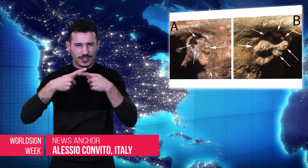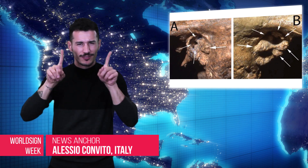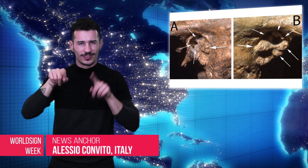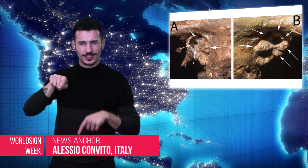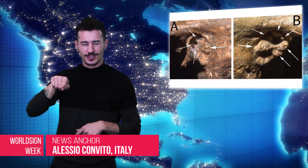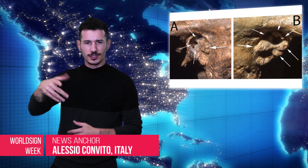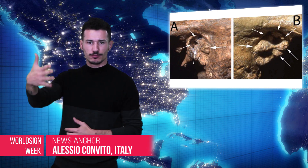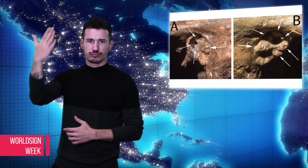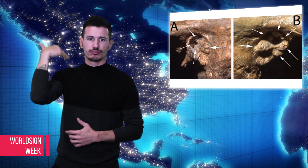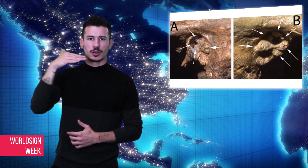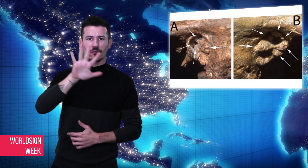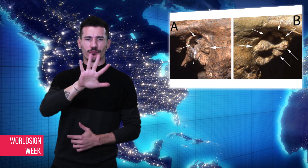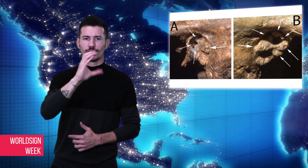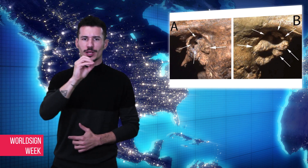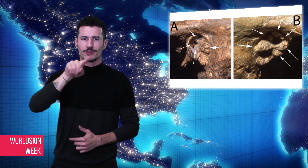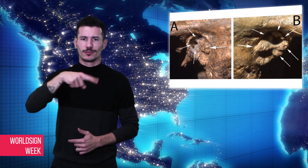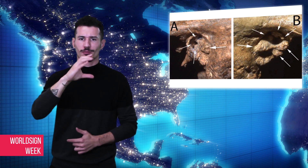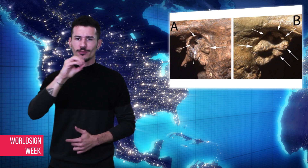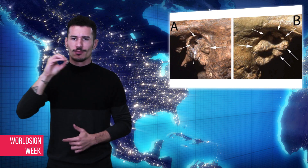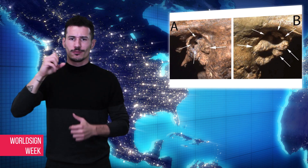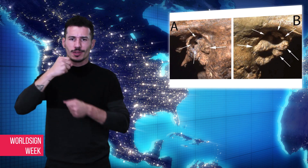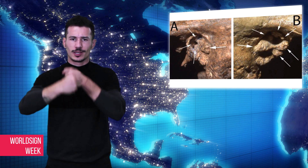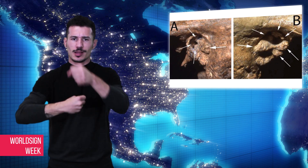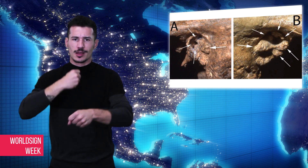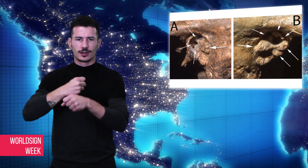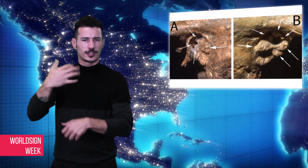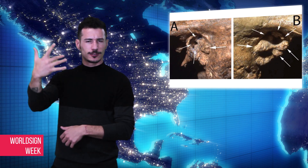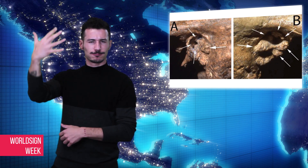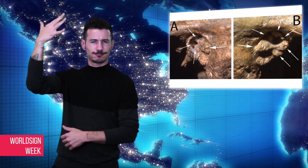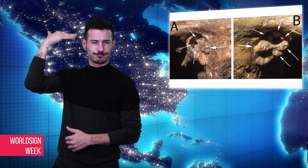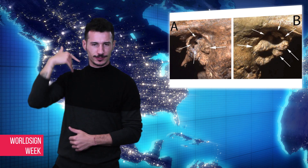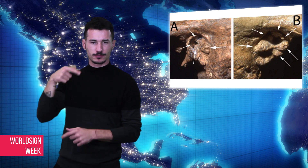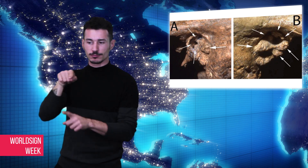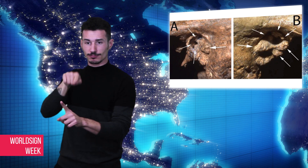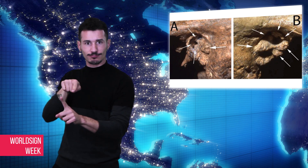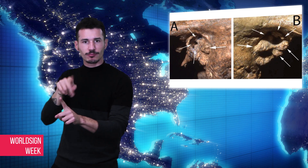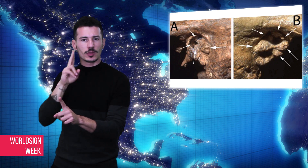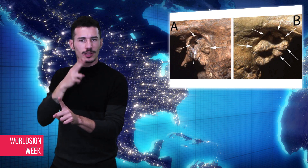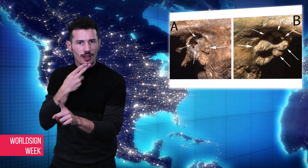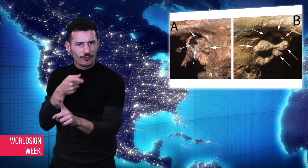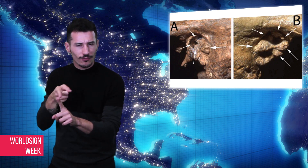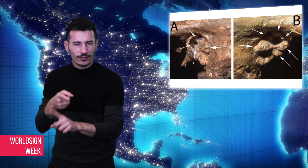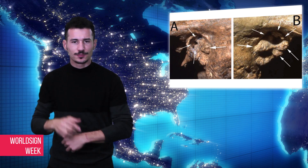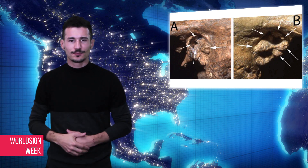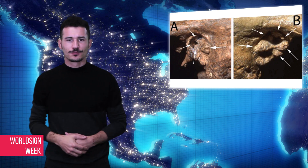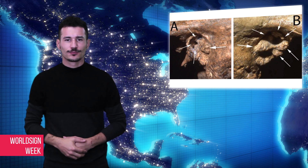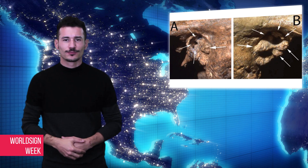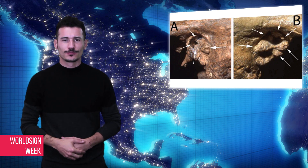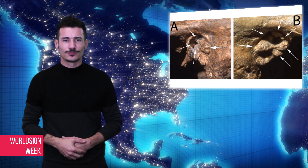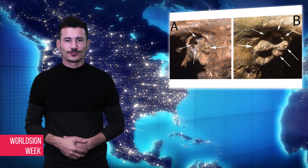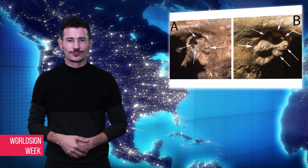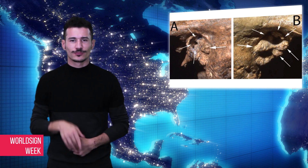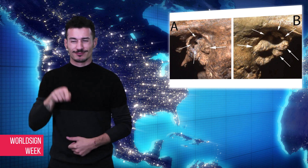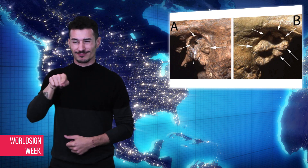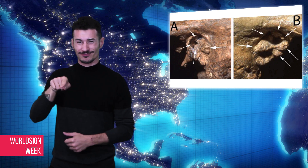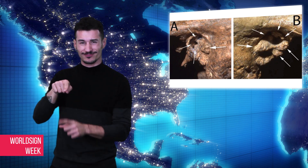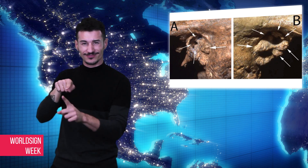back 40,000 years ago, was profoundly Deaf! A Deaf Neanderthal called